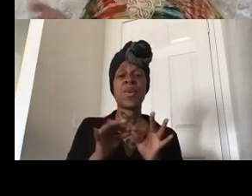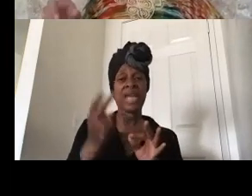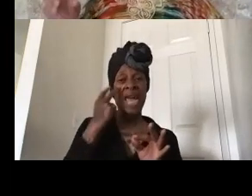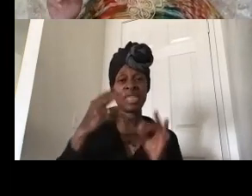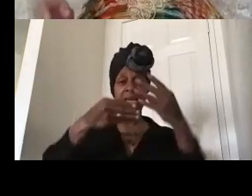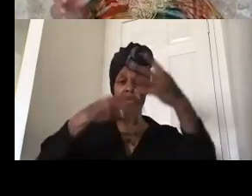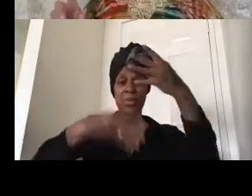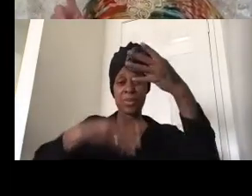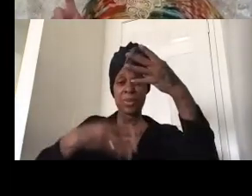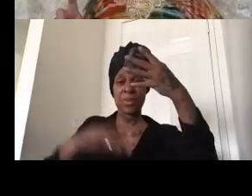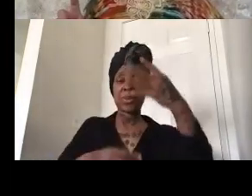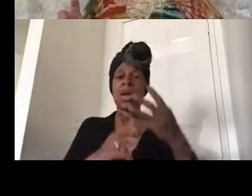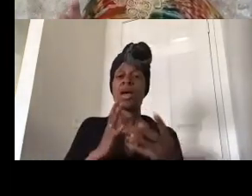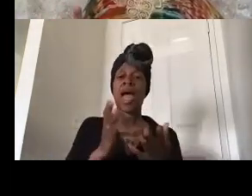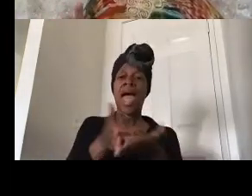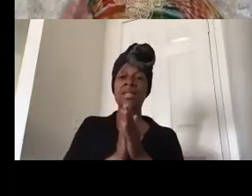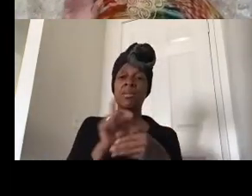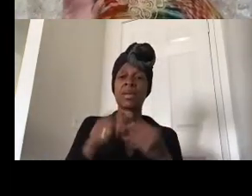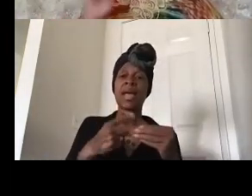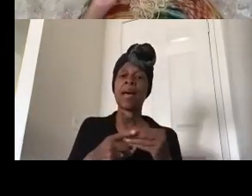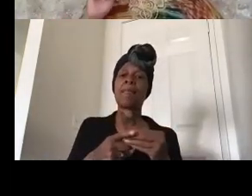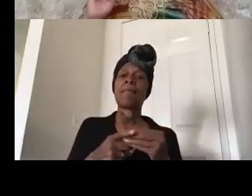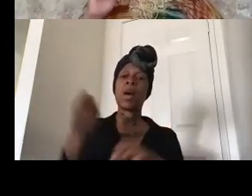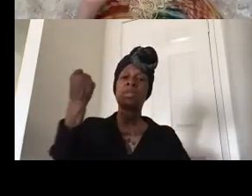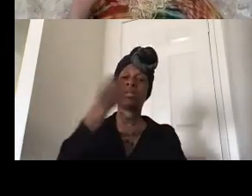i will absolutely get to in the next five minutes and in five